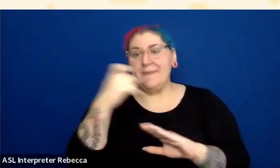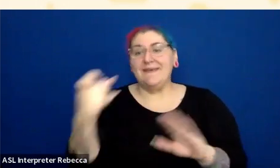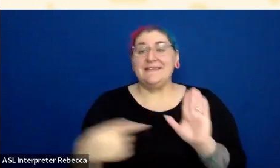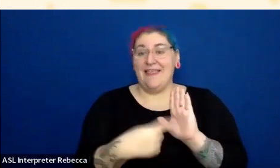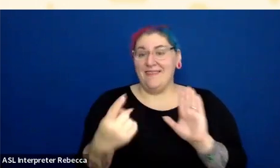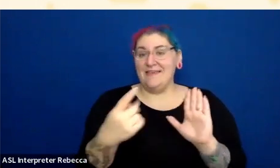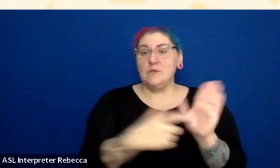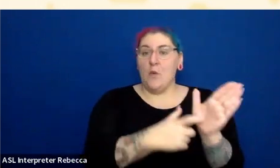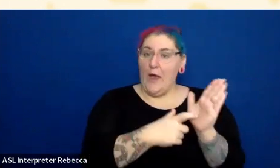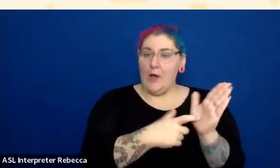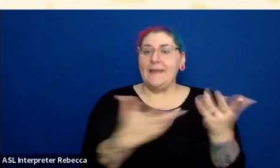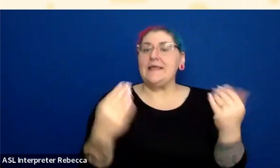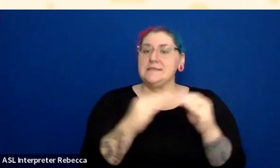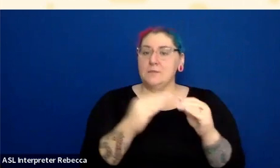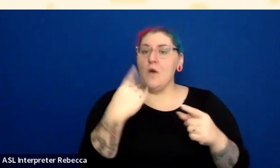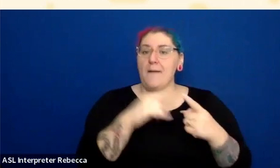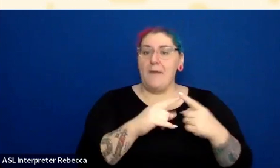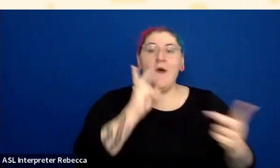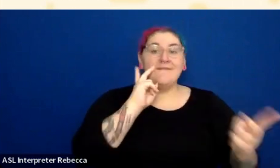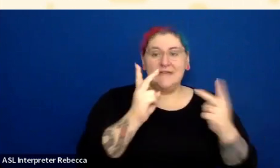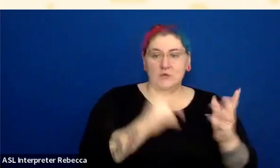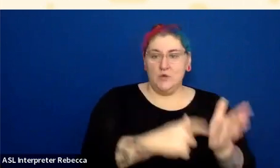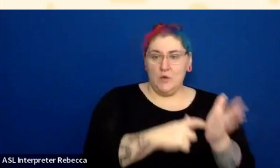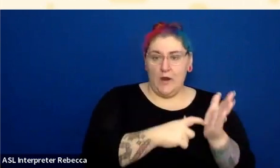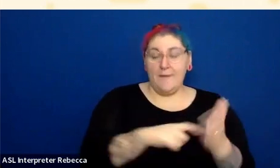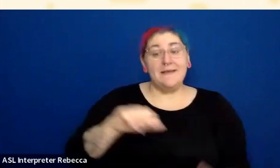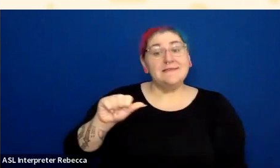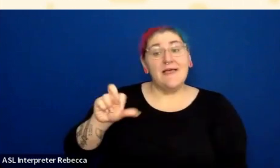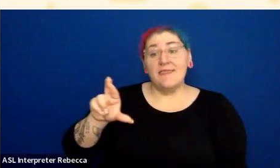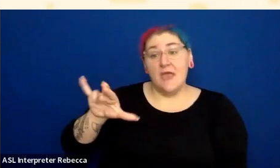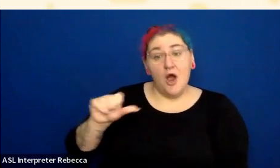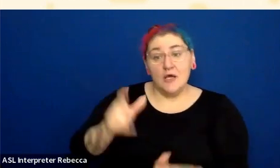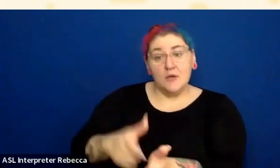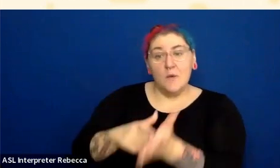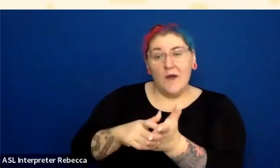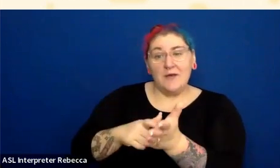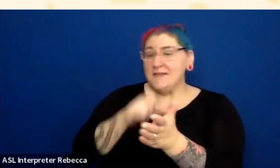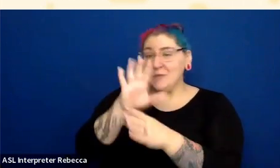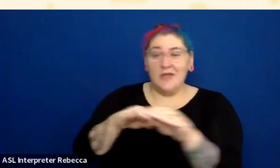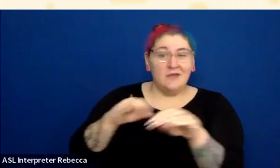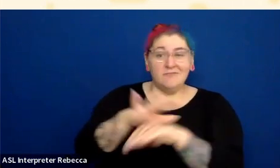And so the ARIA in this case, you're not going to be able to add anything with ARIA labels or anything else that would address this.